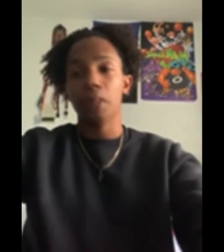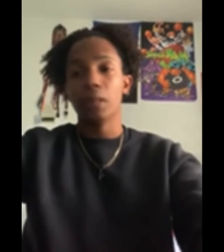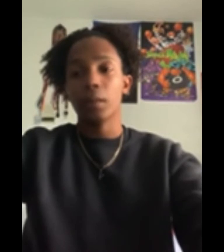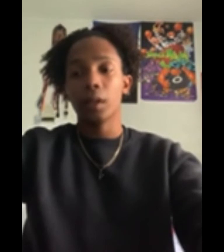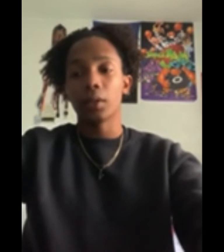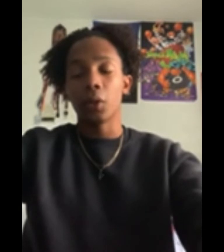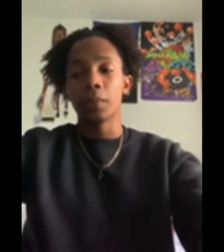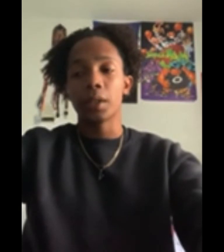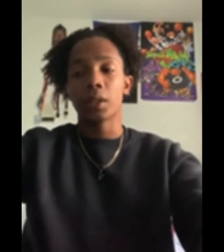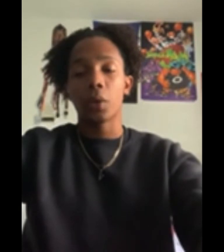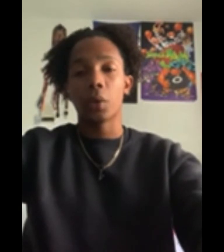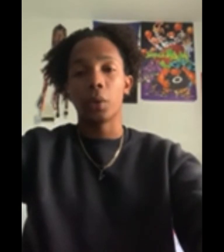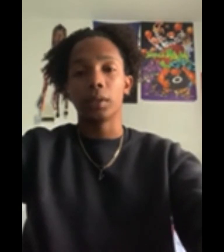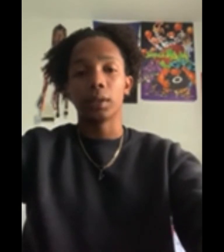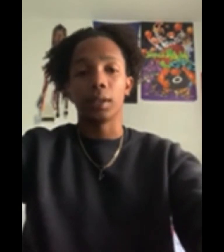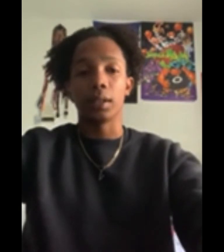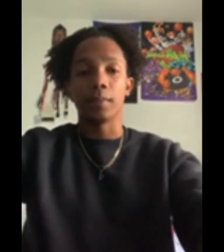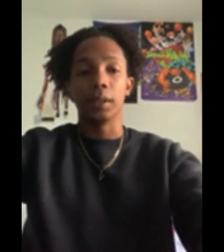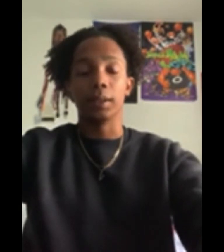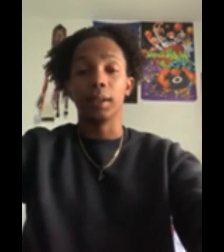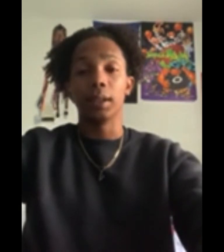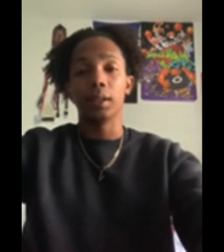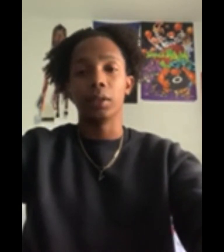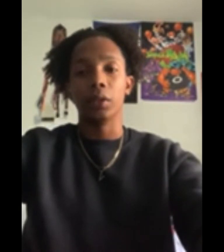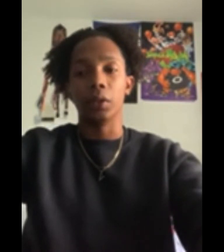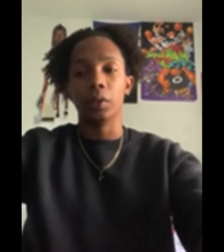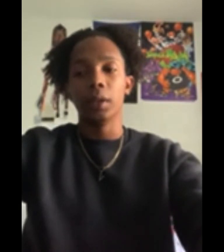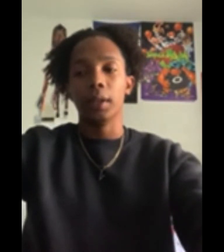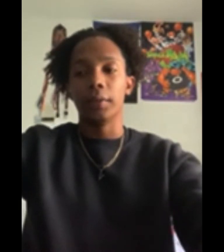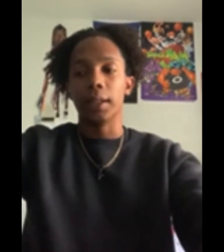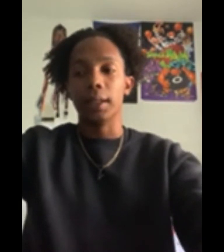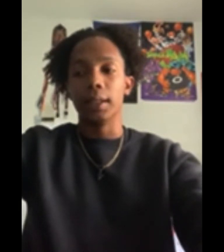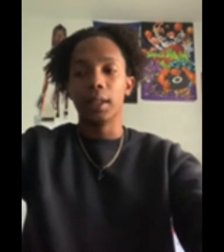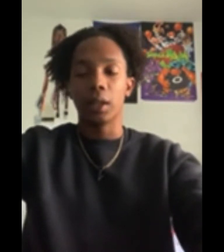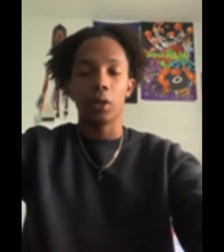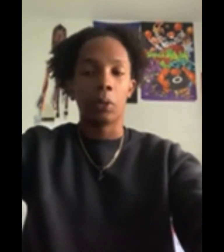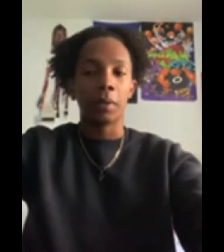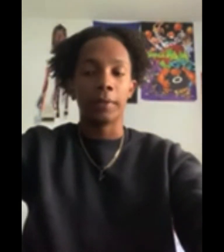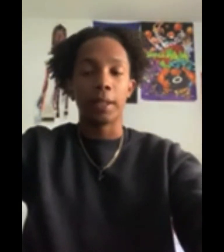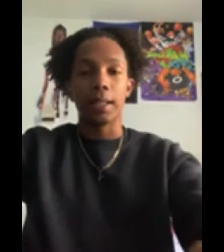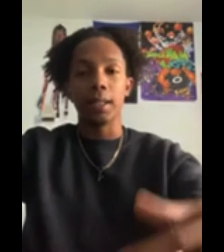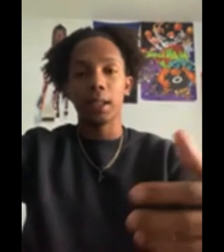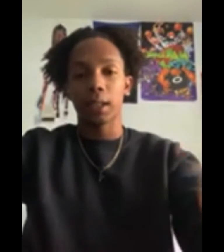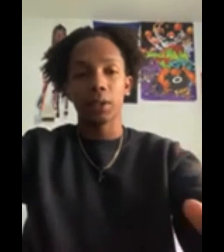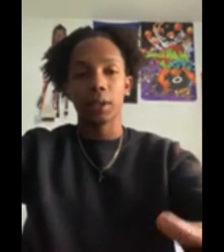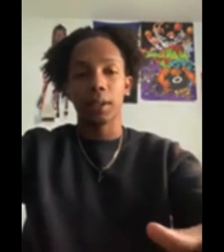"Don't be so quick to dismiss a kid." You know? If they need help, if they need attention, if they need